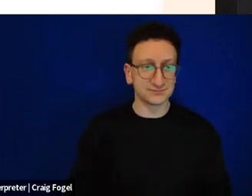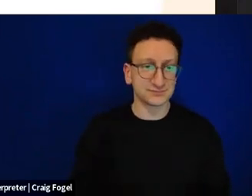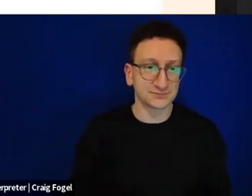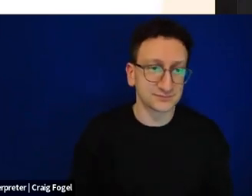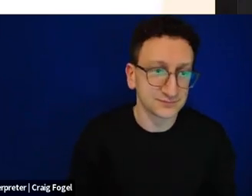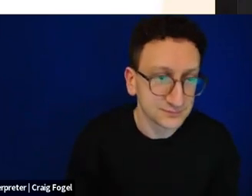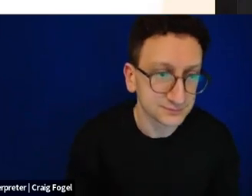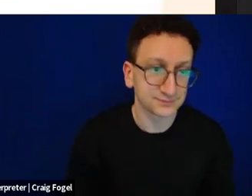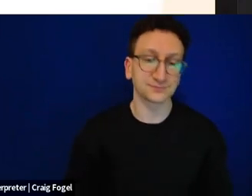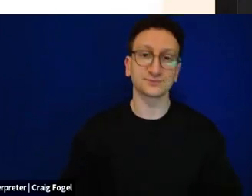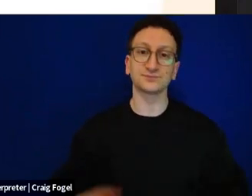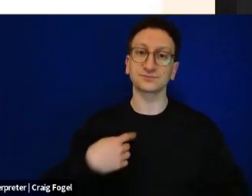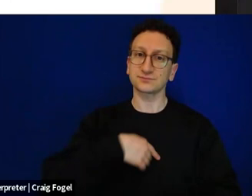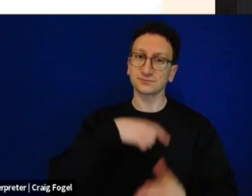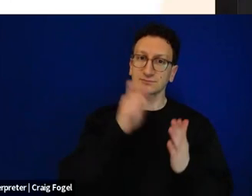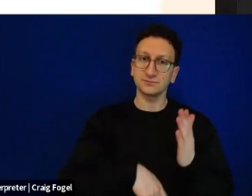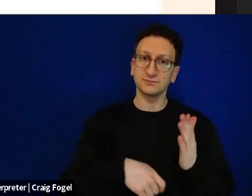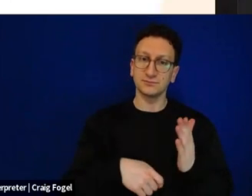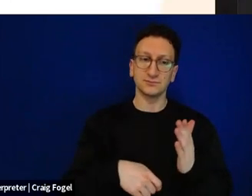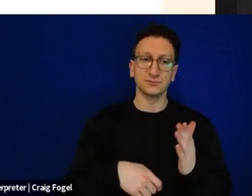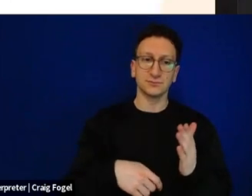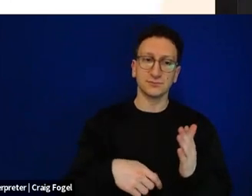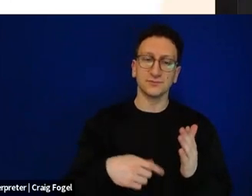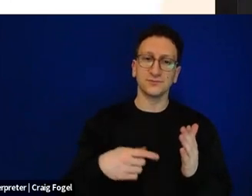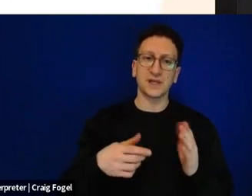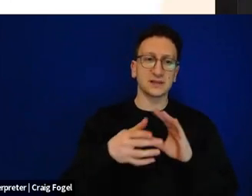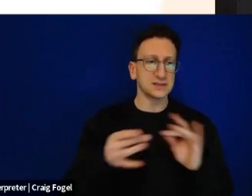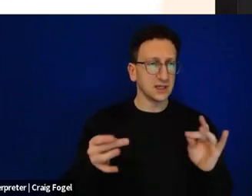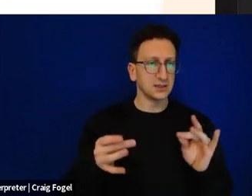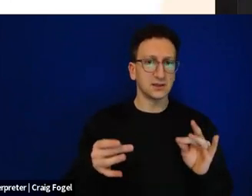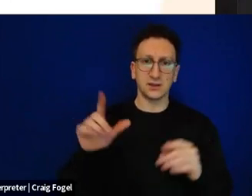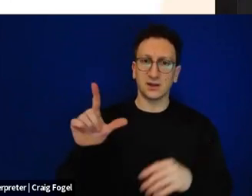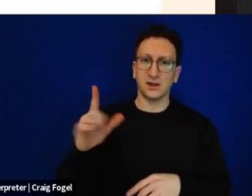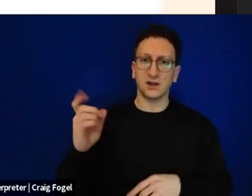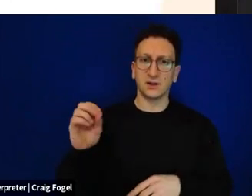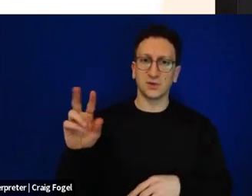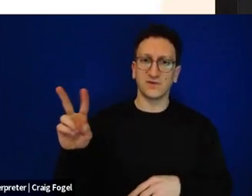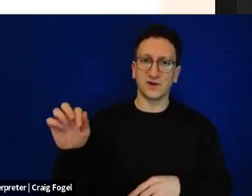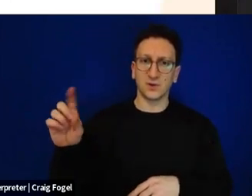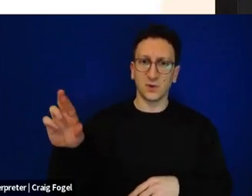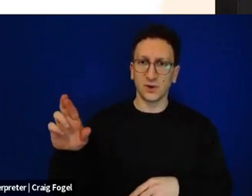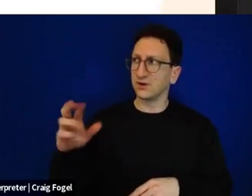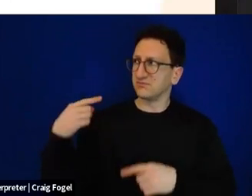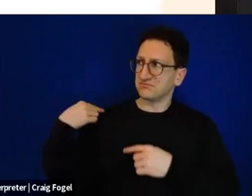both in Hebrew and in English, we said, you know, when we read in every generation enemies have stood over us to annihilate us. For many of us, especially in the younger